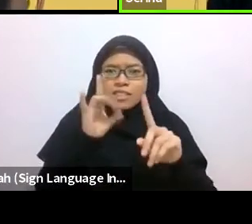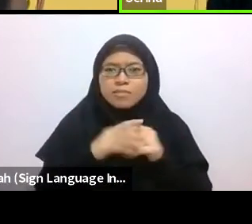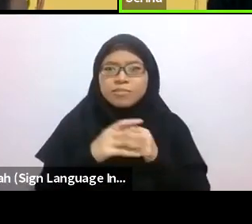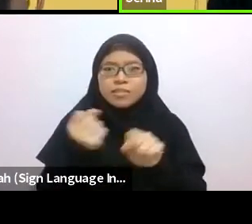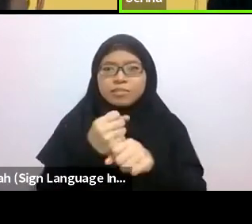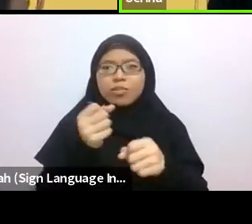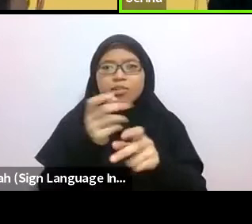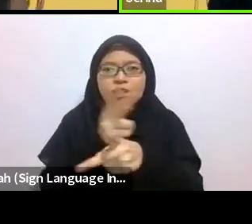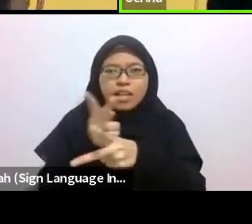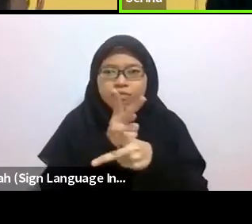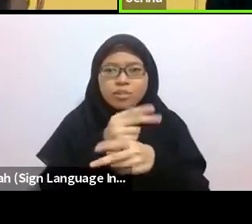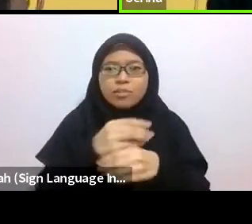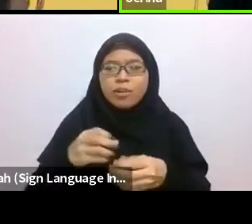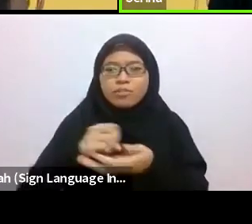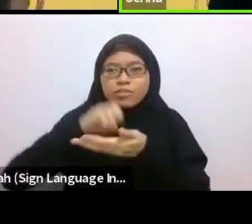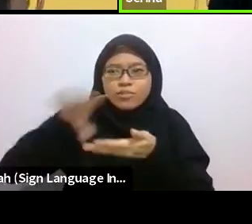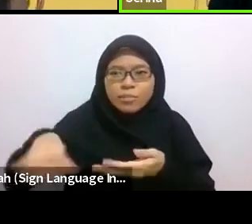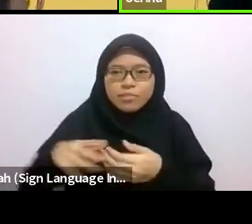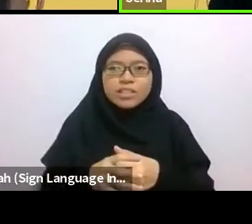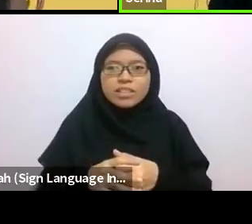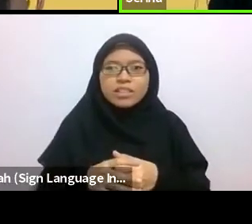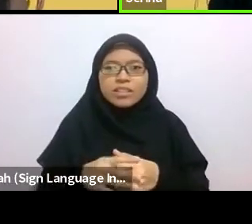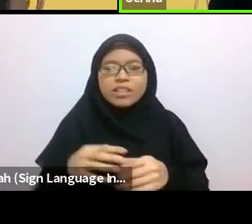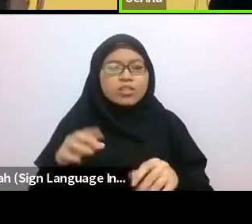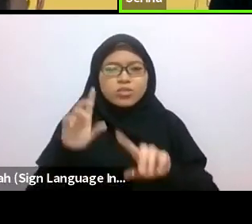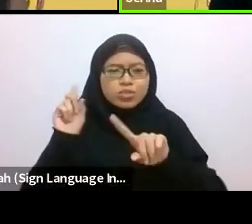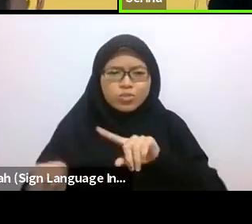I see the women who accompany their husbands as they pass by our jetty